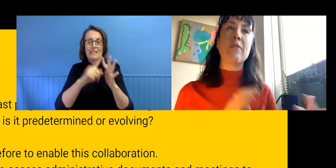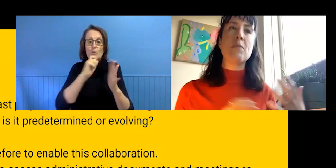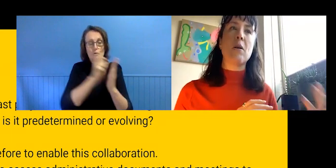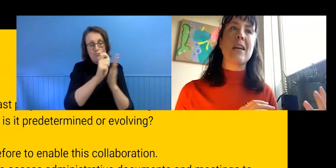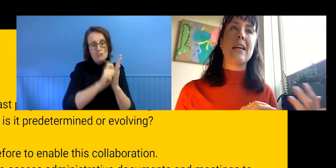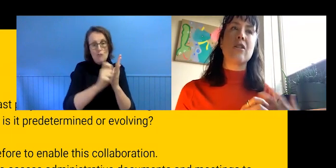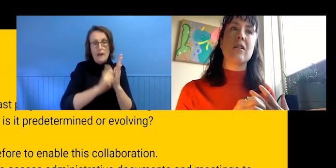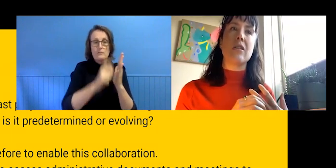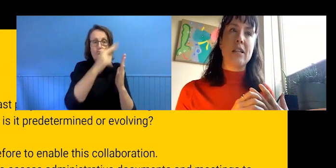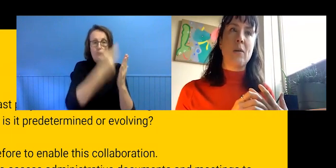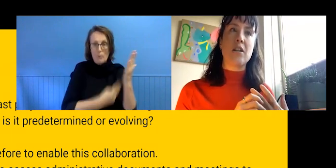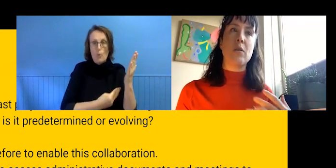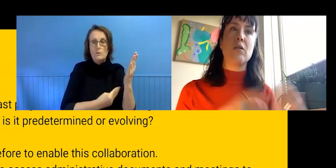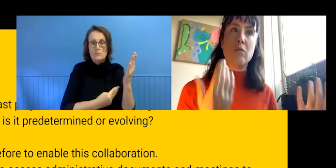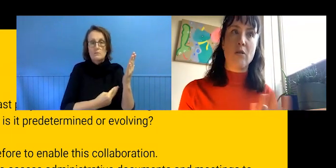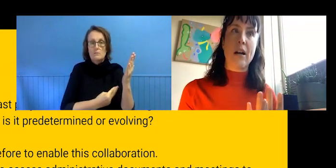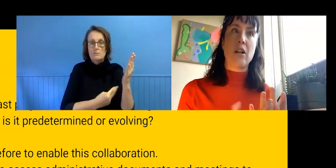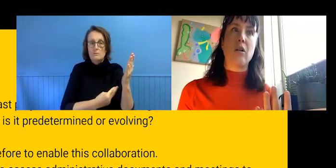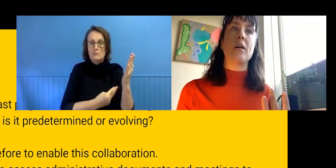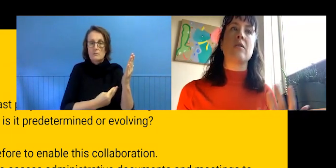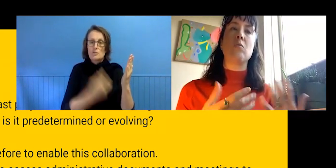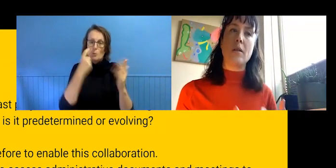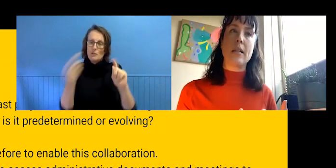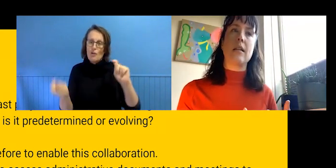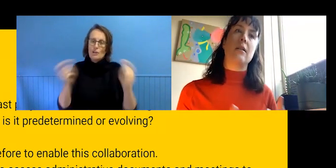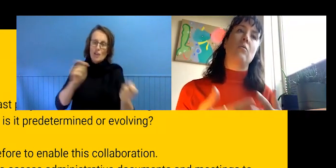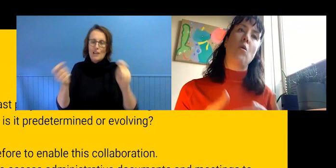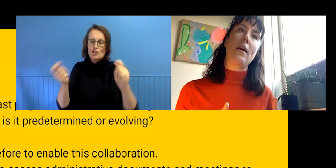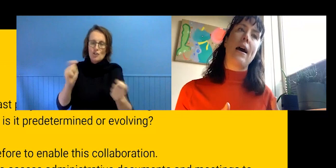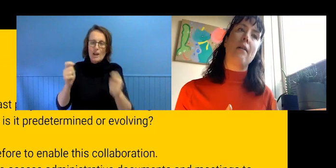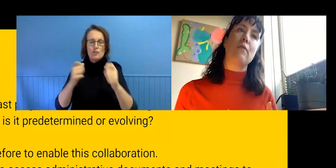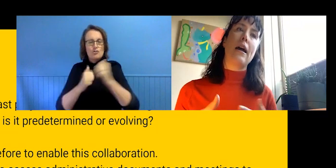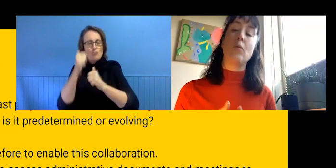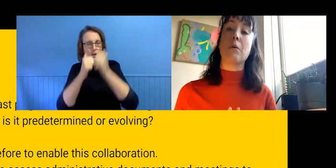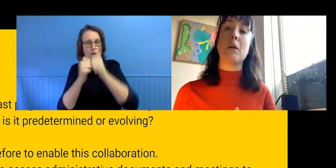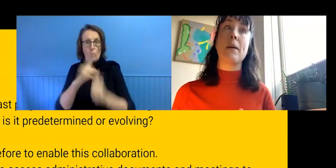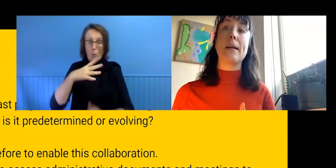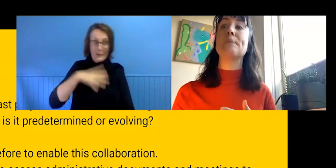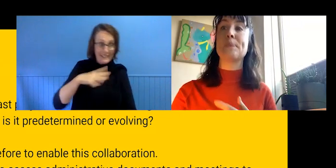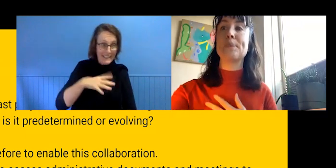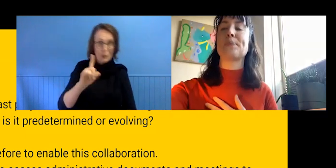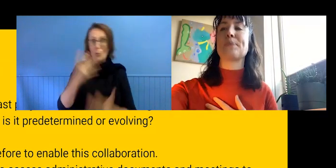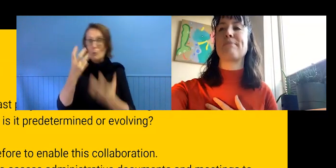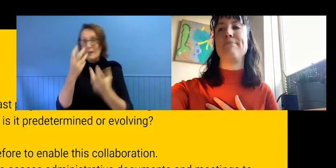We try to respond to etch I situation with a new structure according to what is needed, what we have and where we want to be.